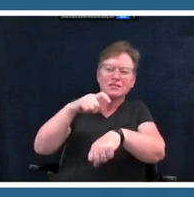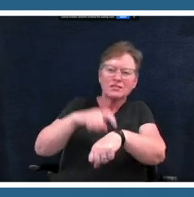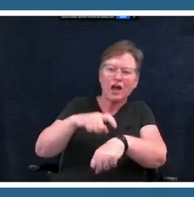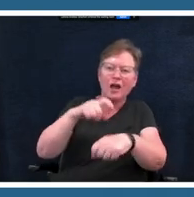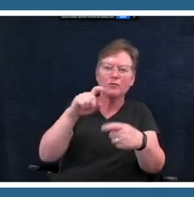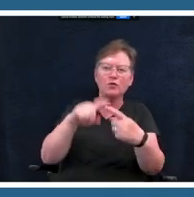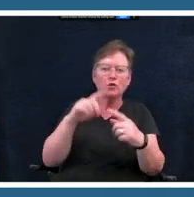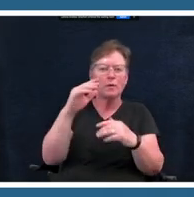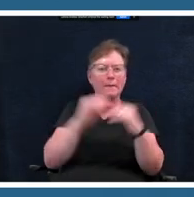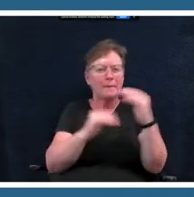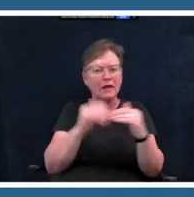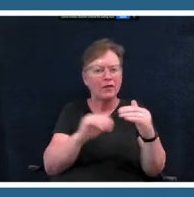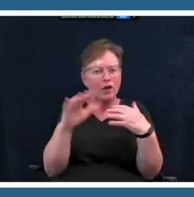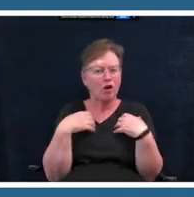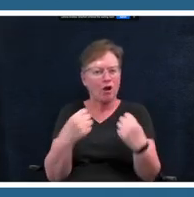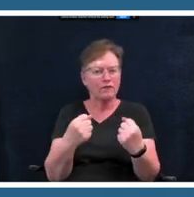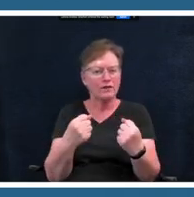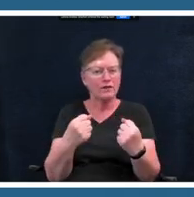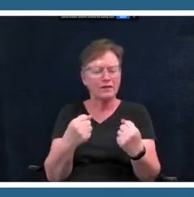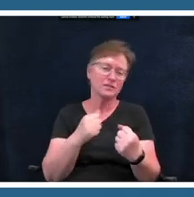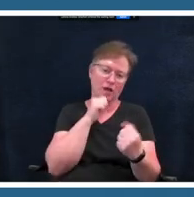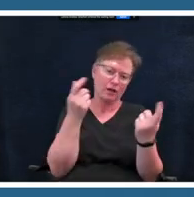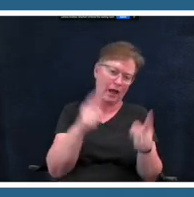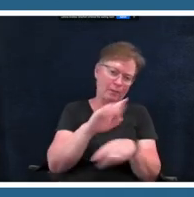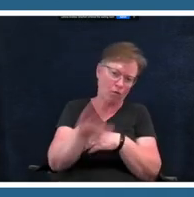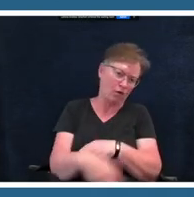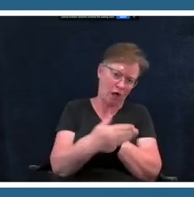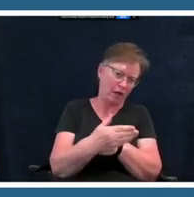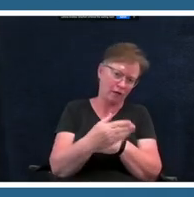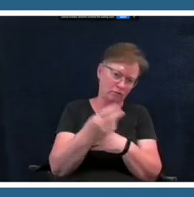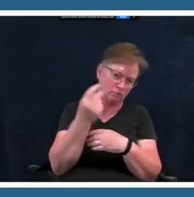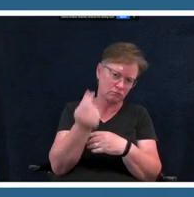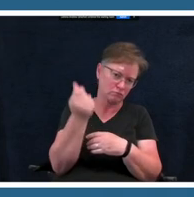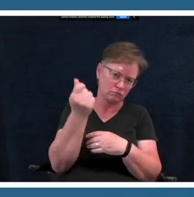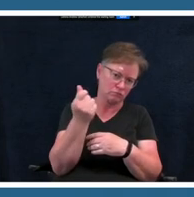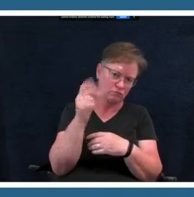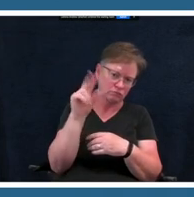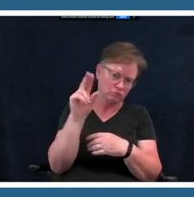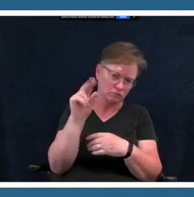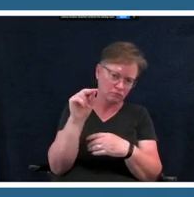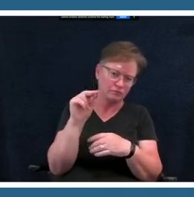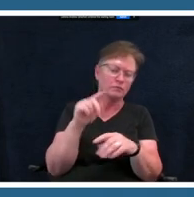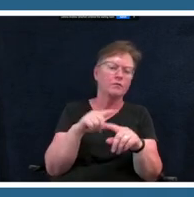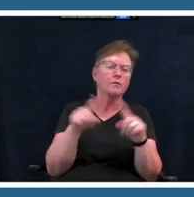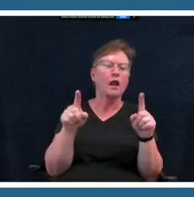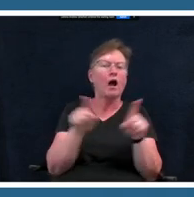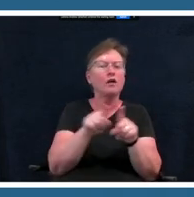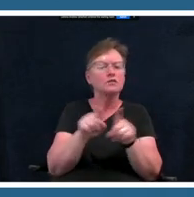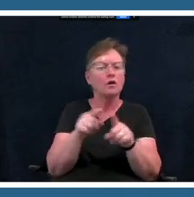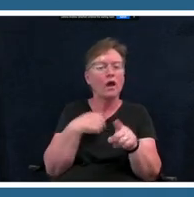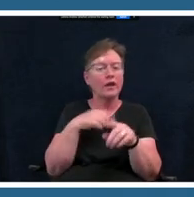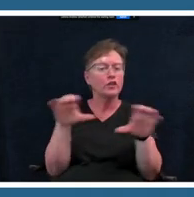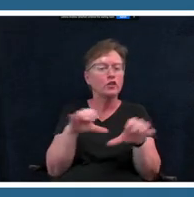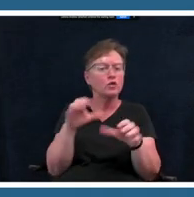not going to happen overnight um and i also do certain exercises with a lot of